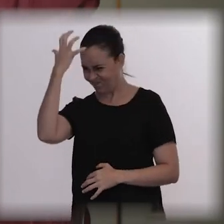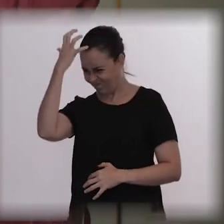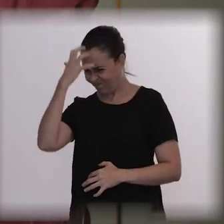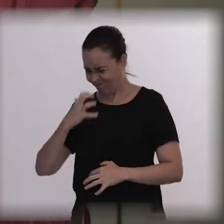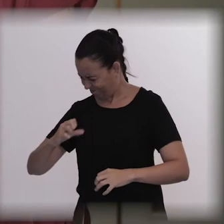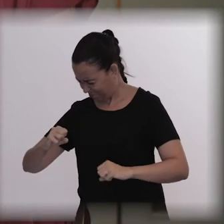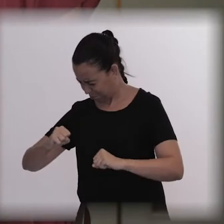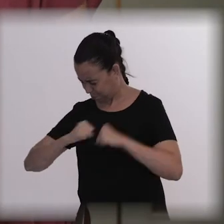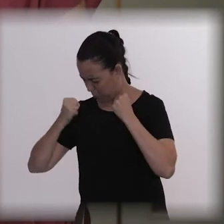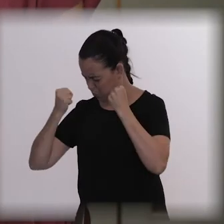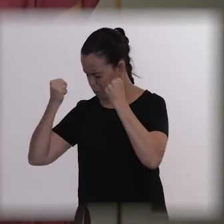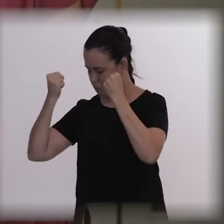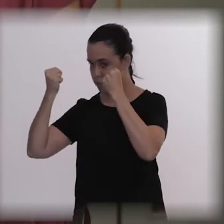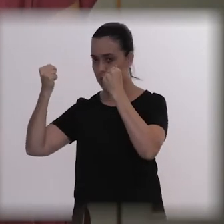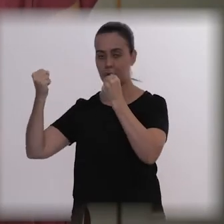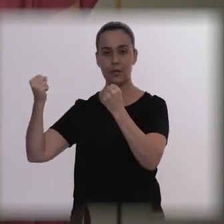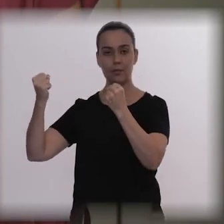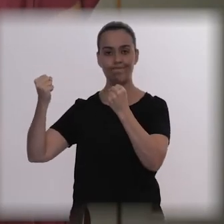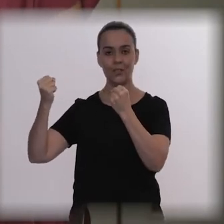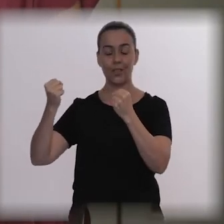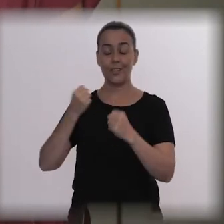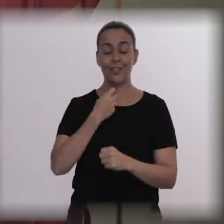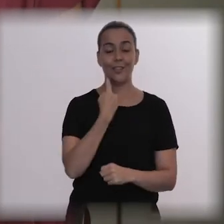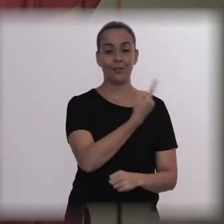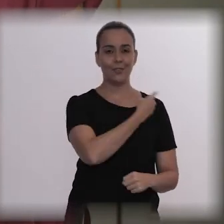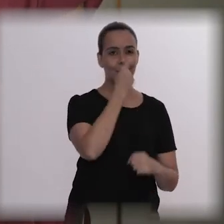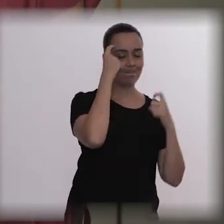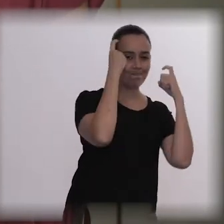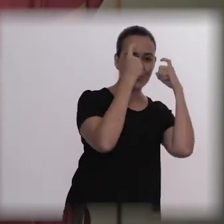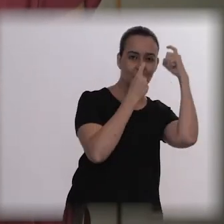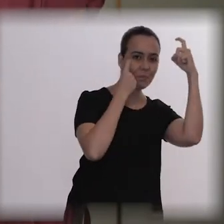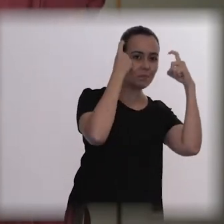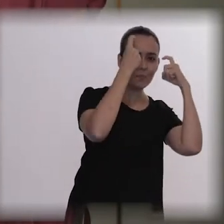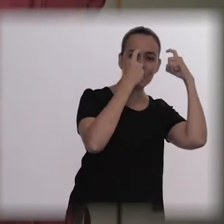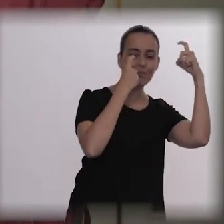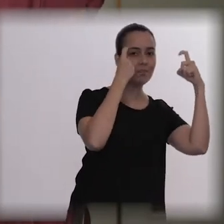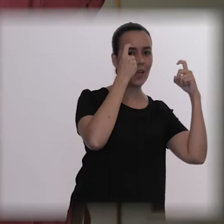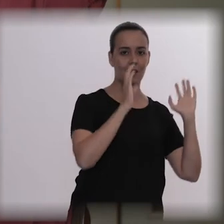because that feeling of being around family and being protected, Somehow made him more or less comfortable.